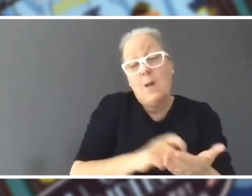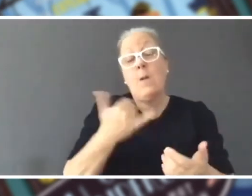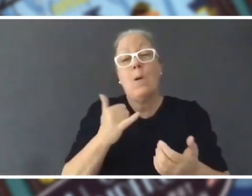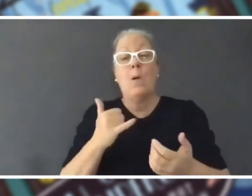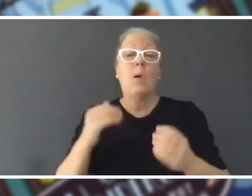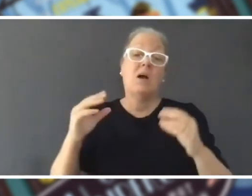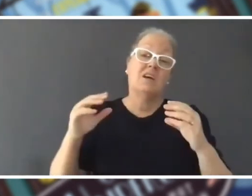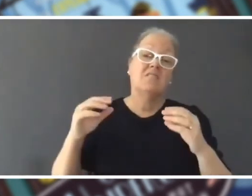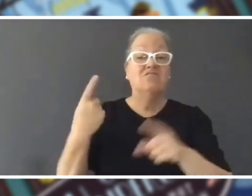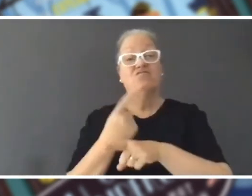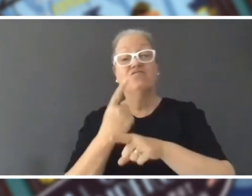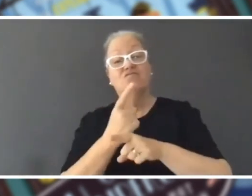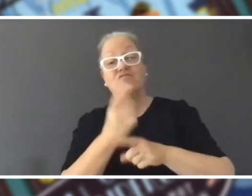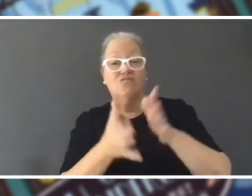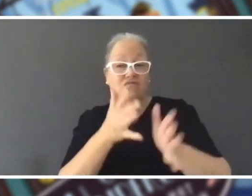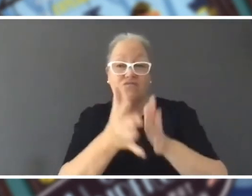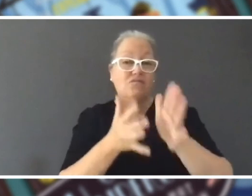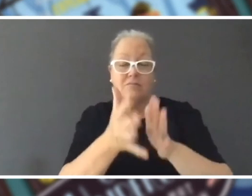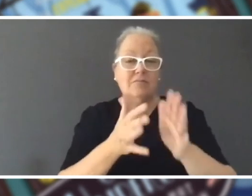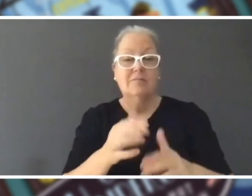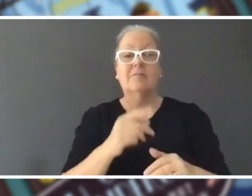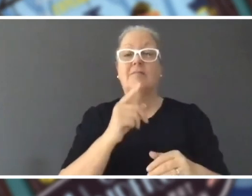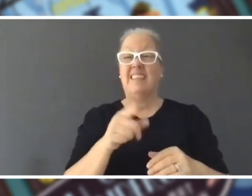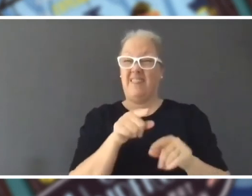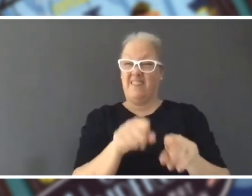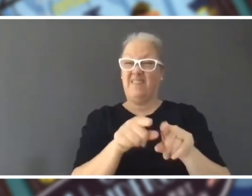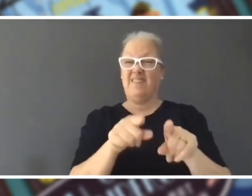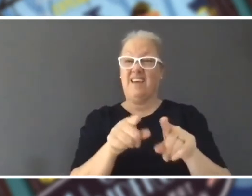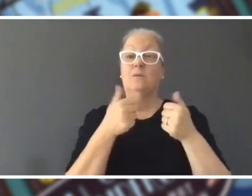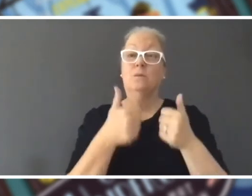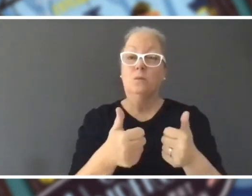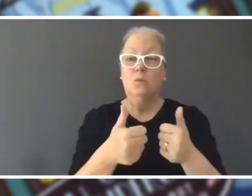it makes for a really great way to make stories out of your real life.